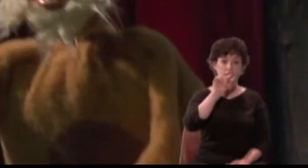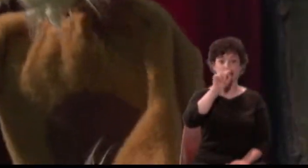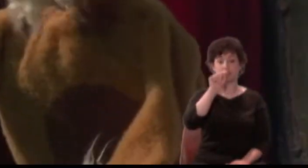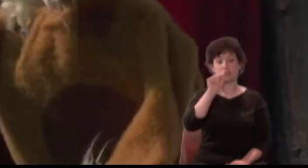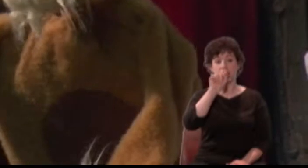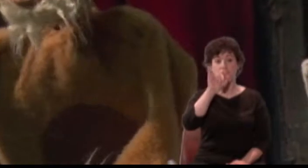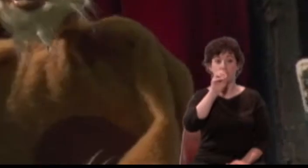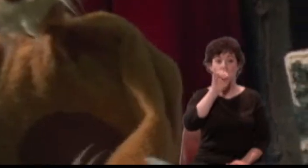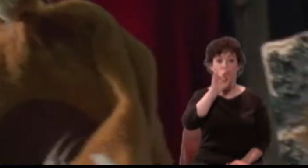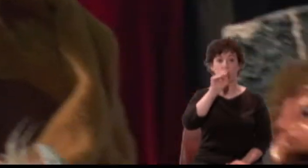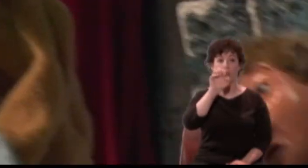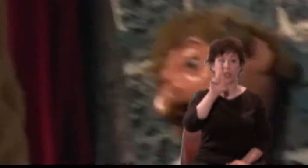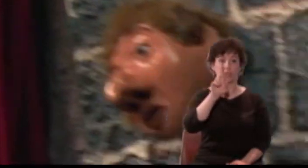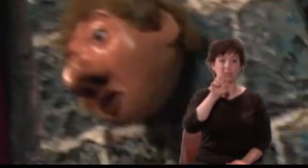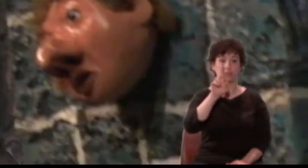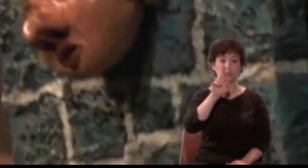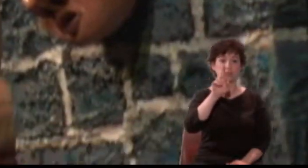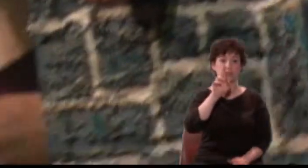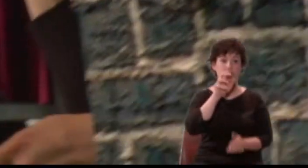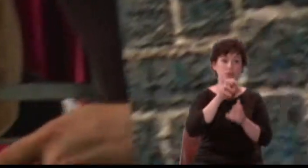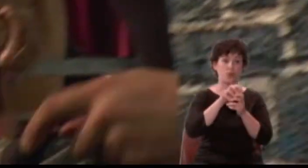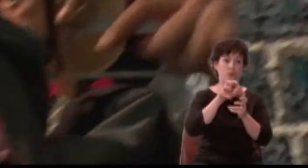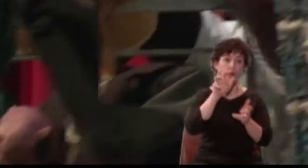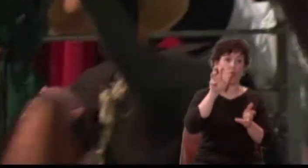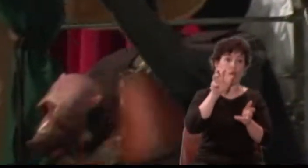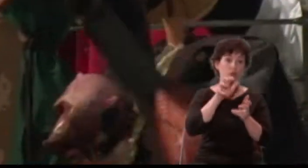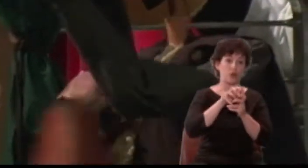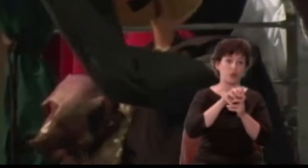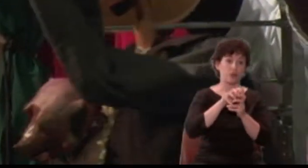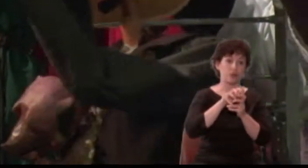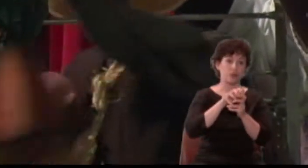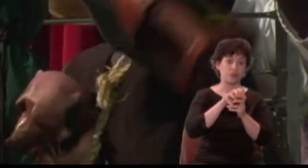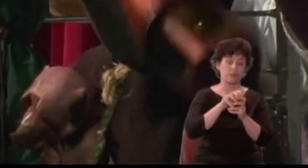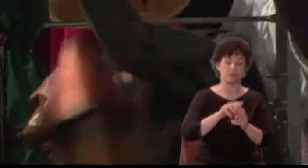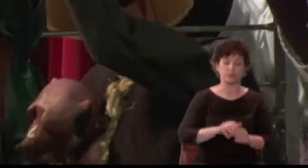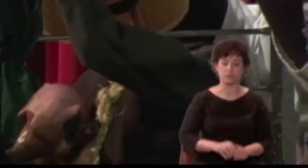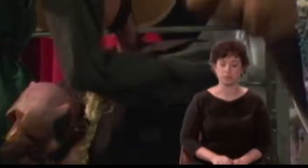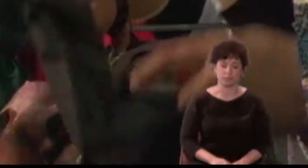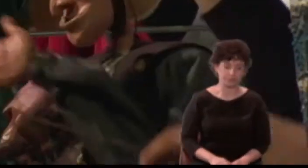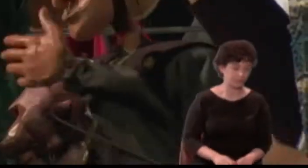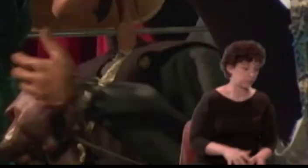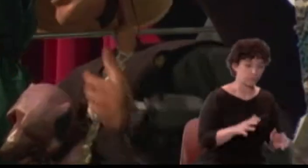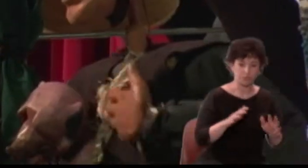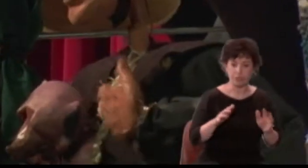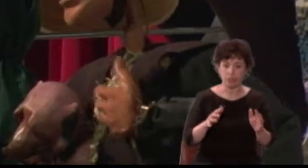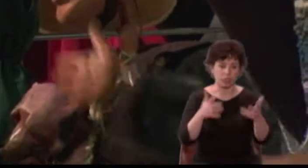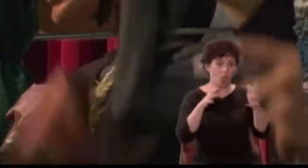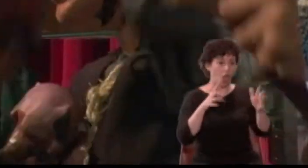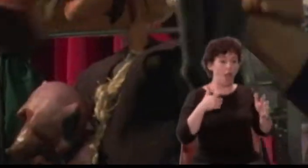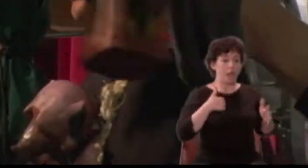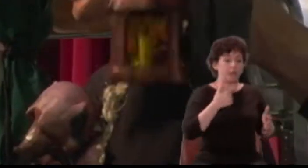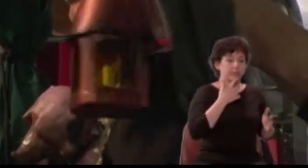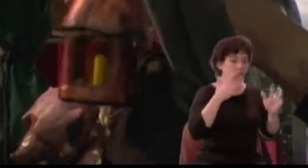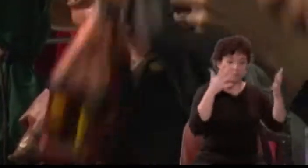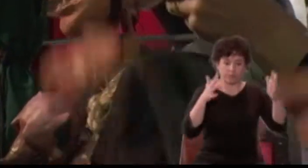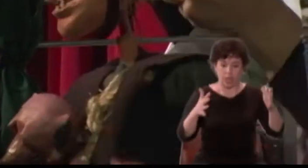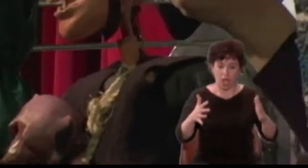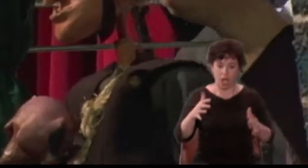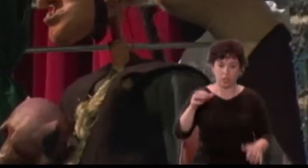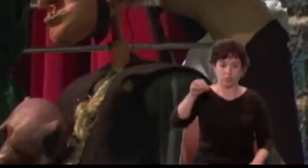Moonshine: All I have to say, is, this lantern is the moon; I, the man in the moon;